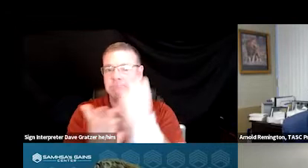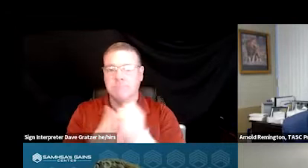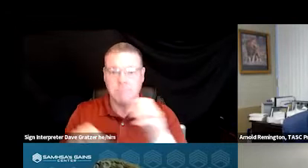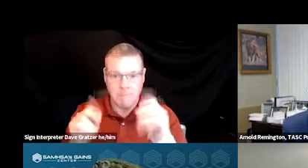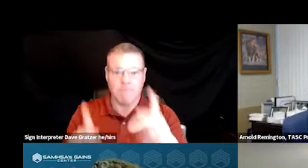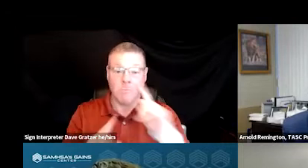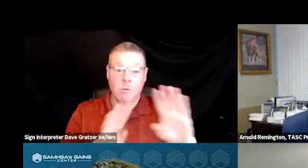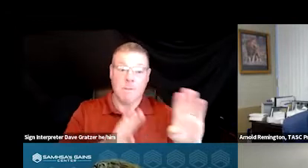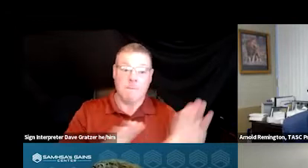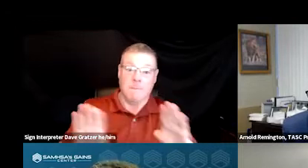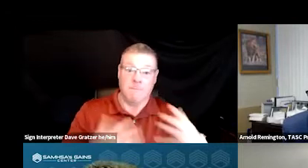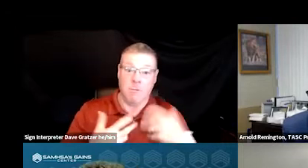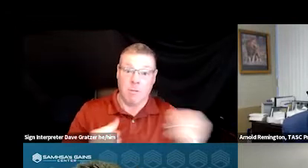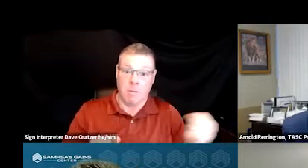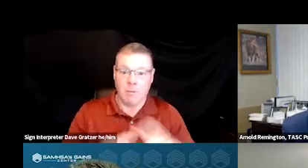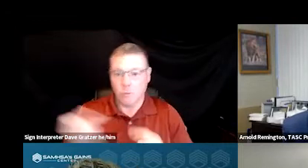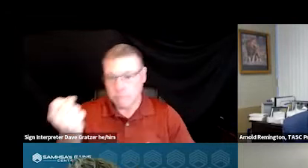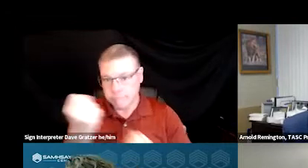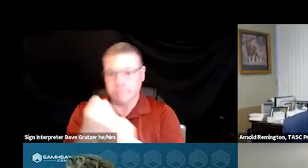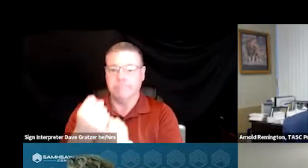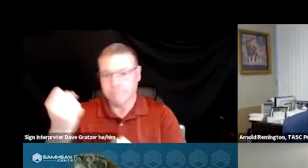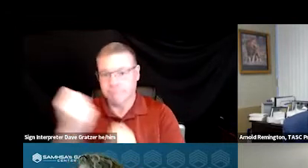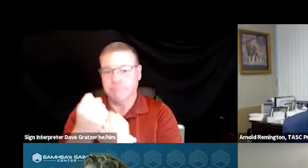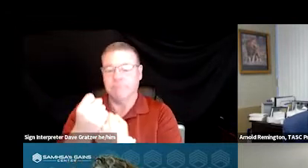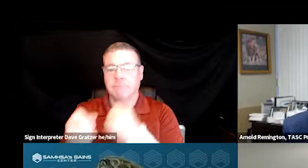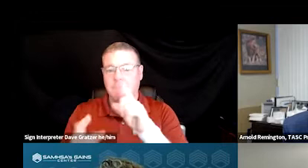to strengthen relationships by meeting that need.